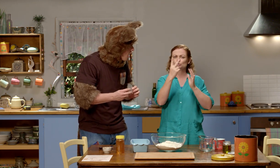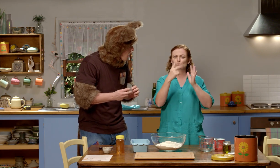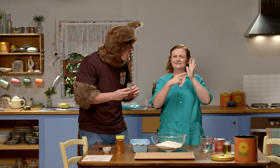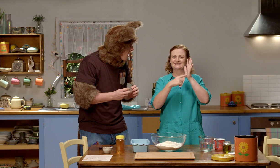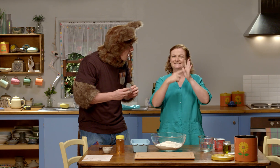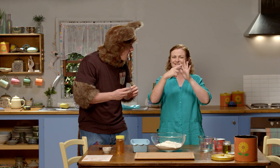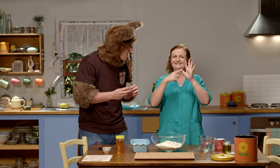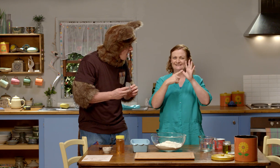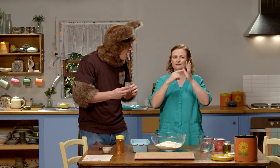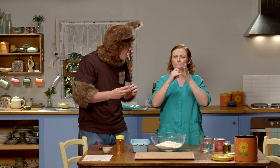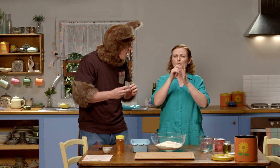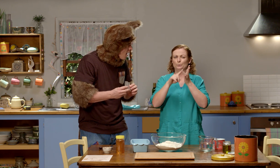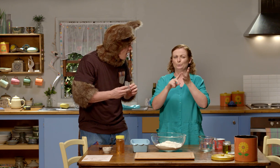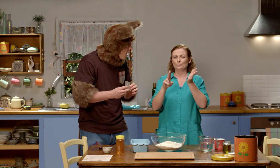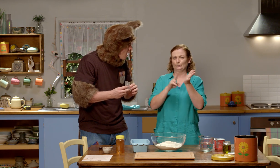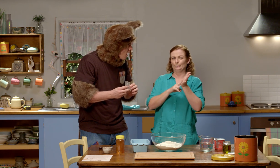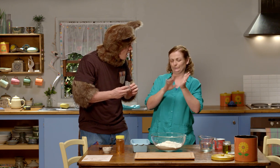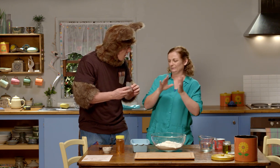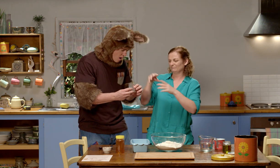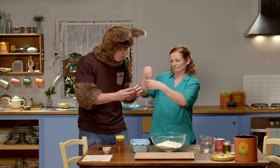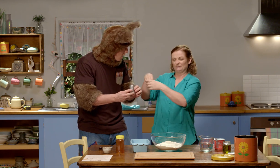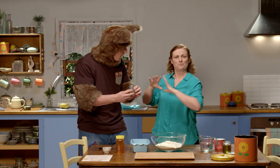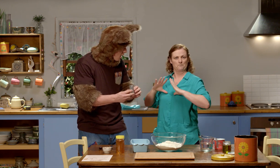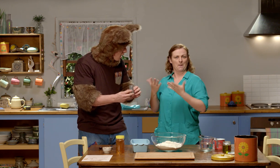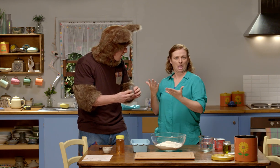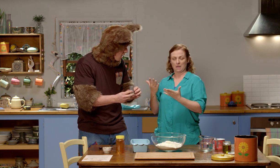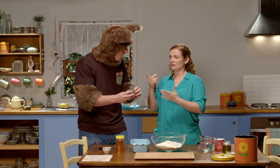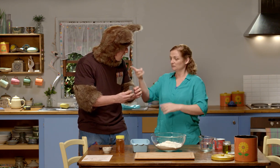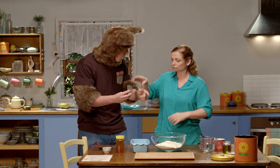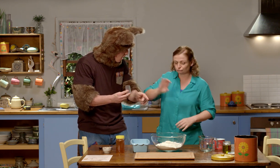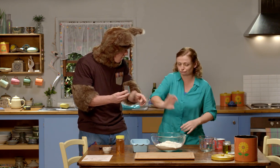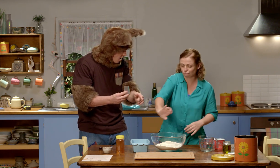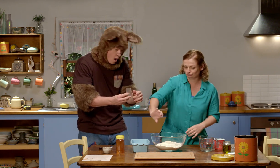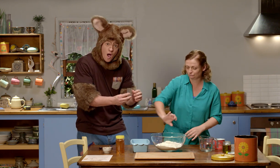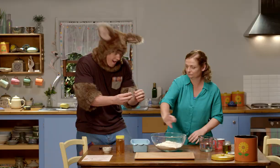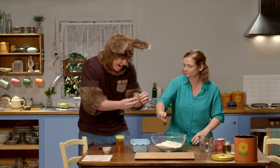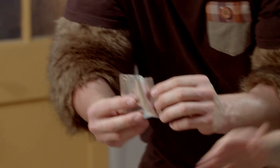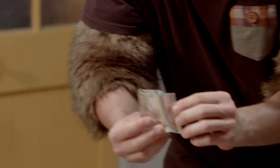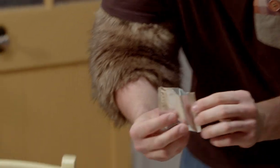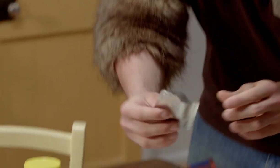It's the same as about two teaspoons. Can you add that to the bowl please?